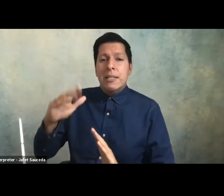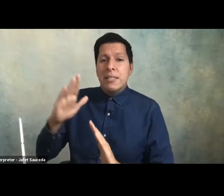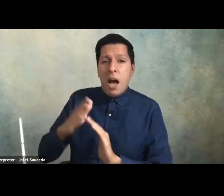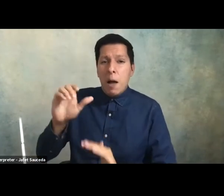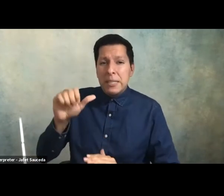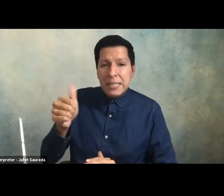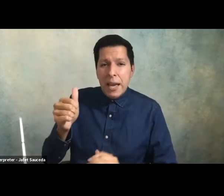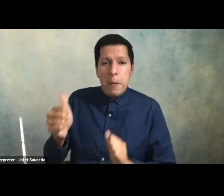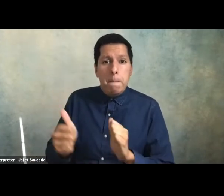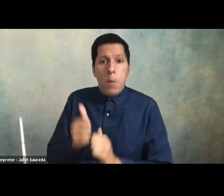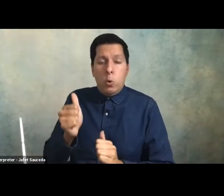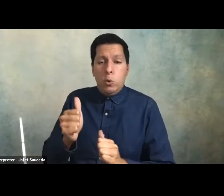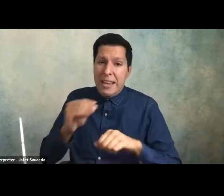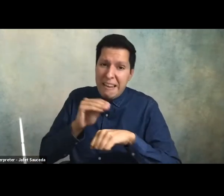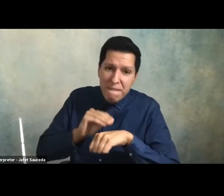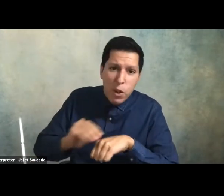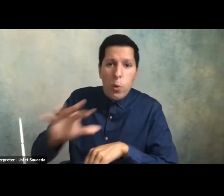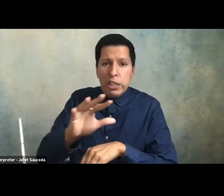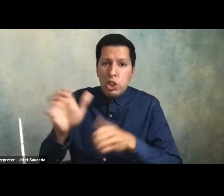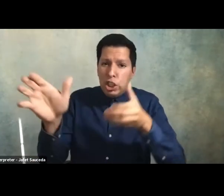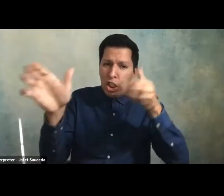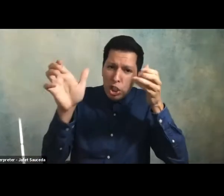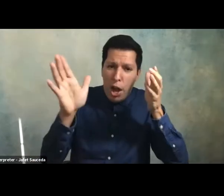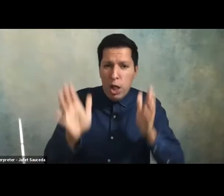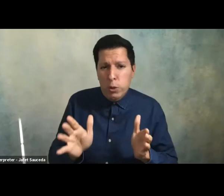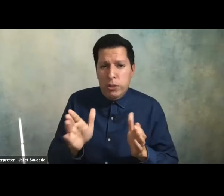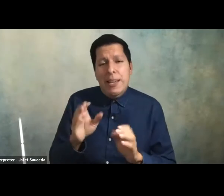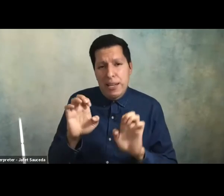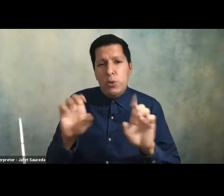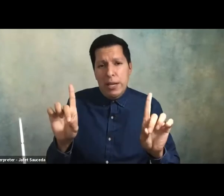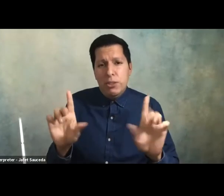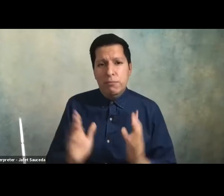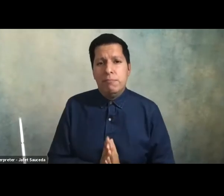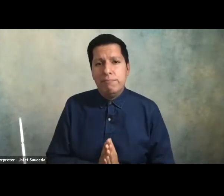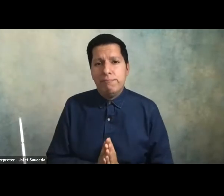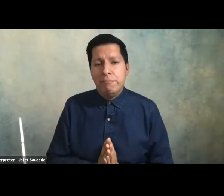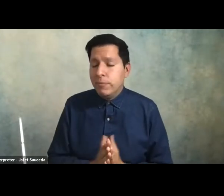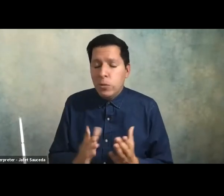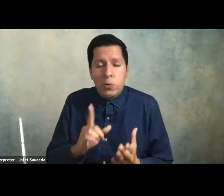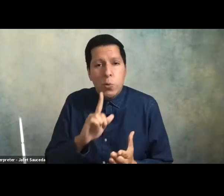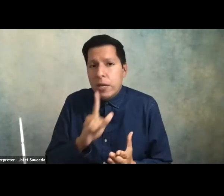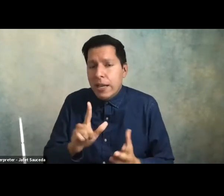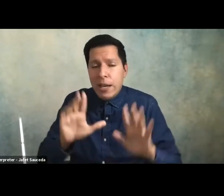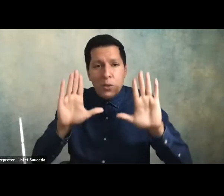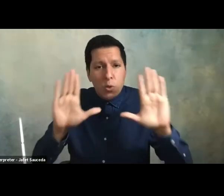scholars in the field of education it's absolutely great to have you here dr harper